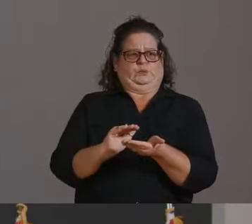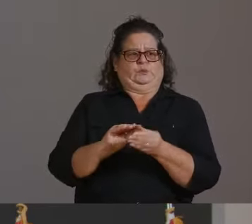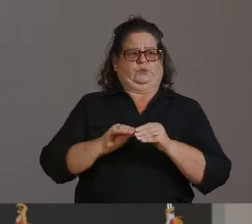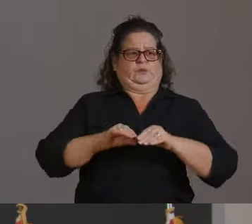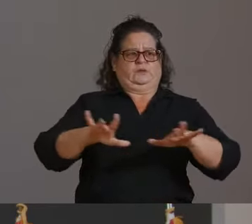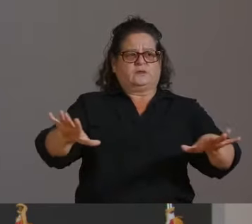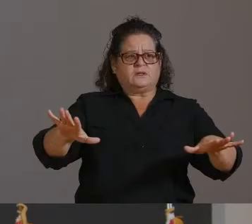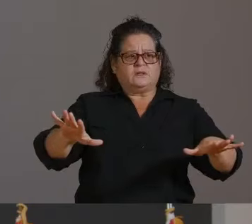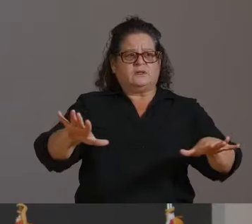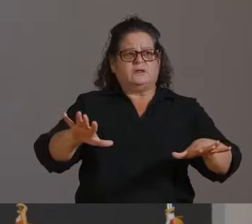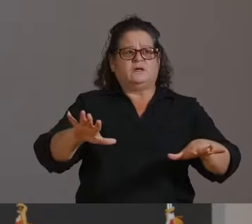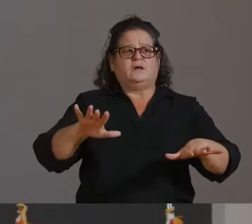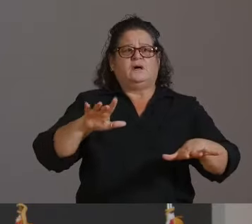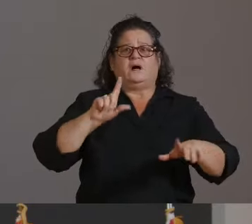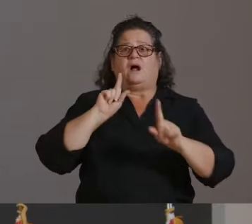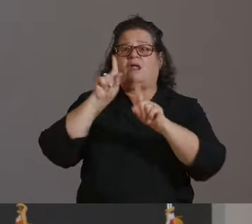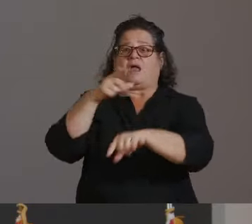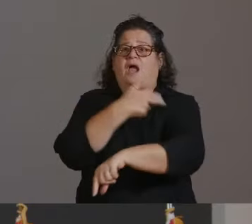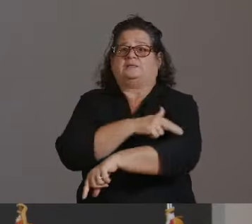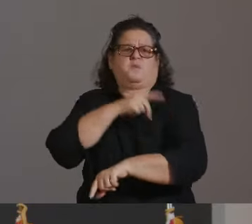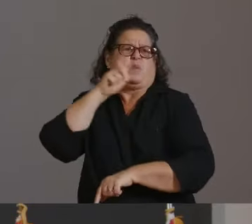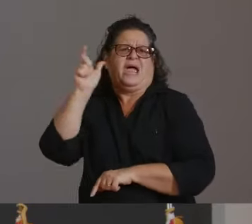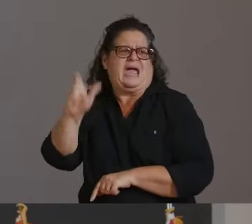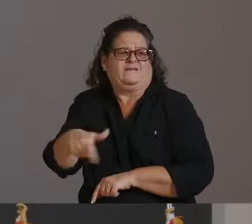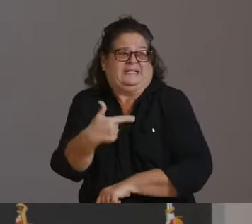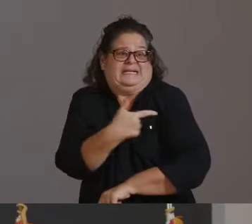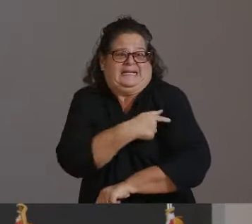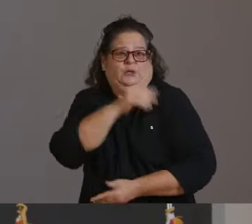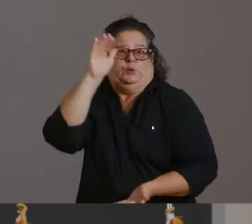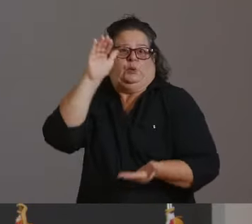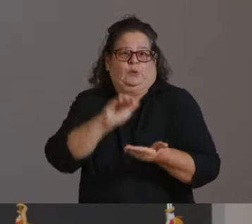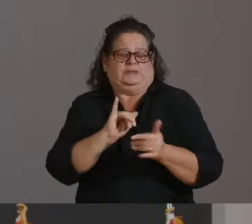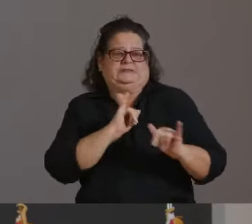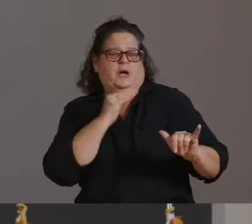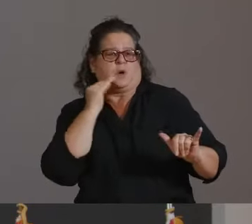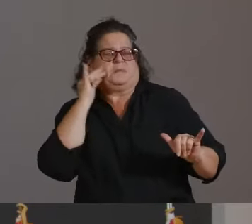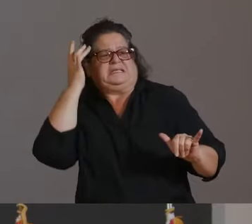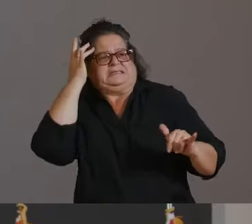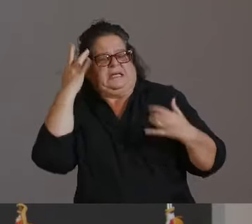YOU ARE MUCH LESS LIKELY TO END UP IN ONE OF OUR ICUS.